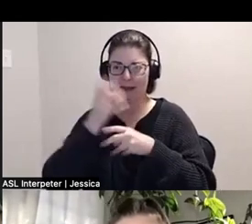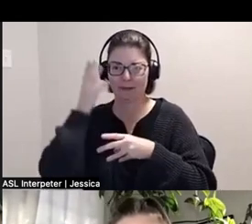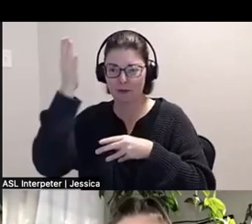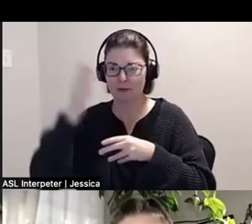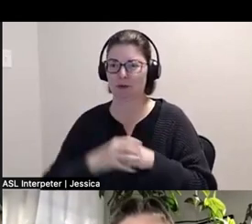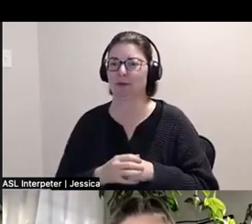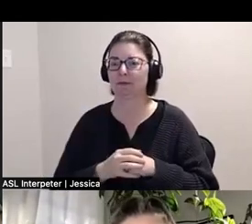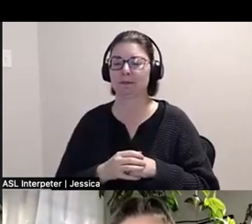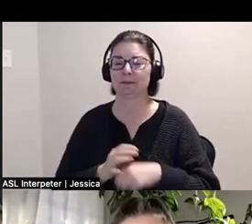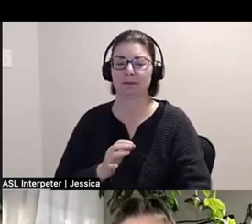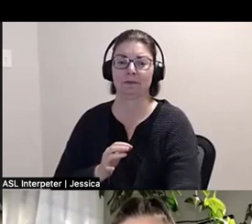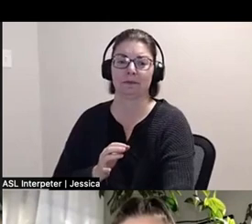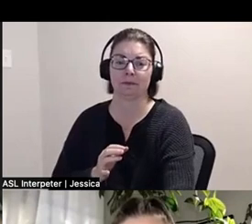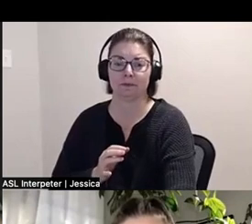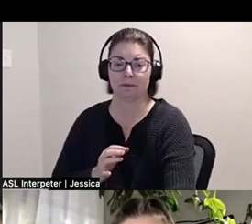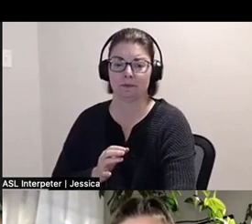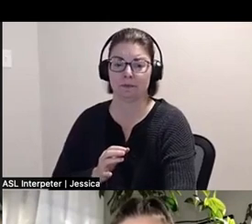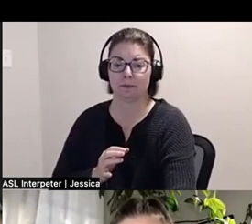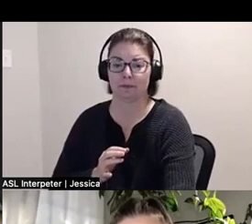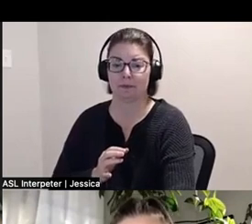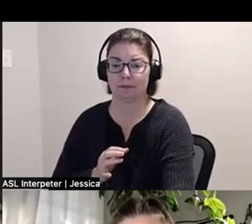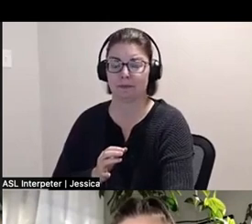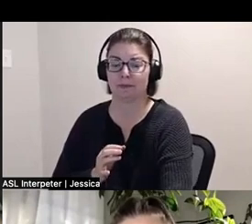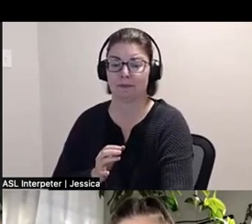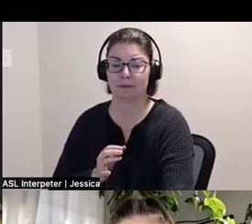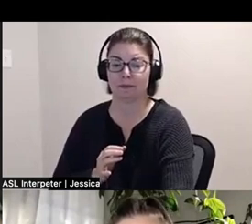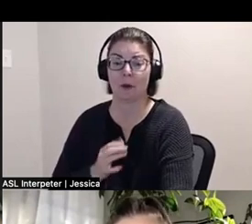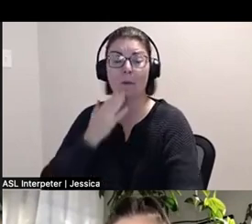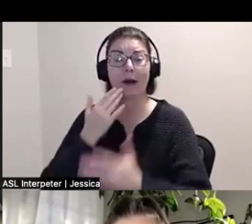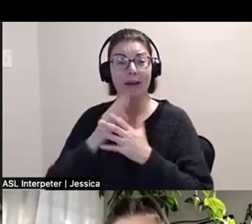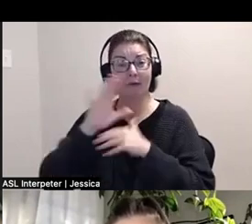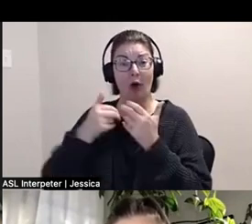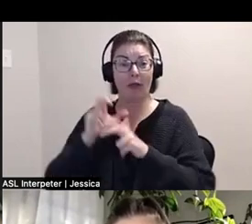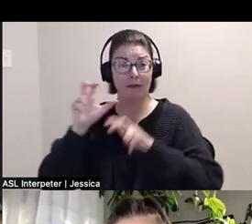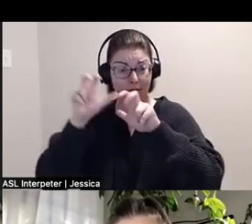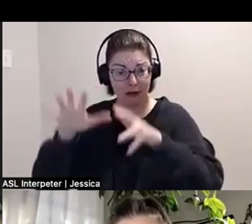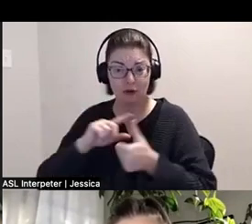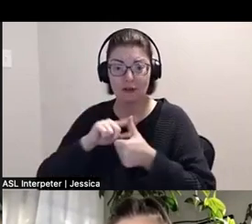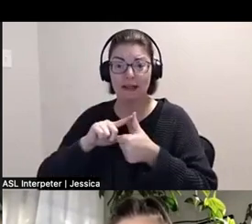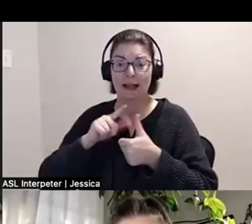the Canada Council for the Arts, [Canadian] Department of Heritage, Ontario Arts Council,